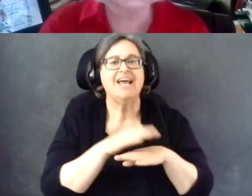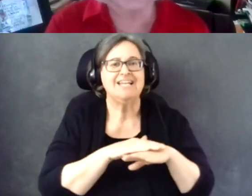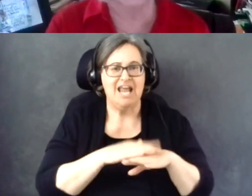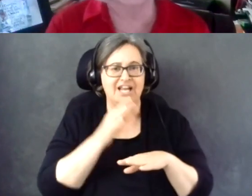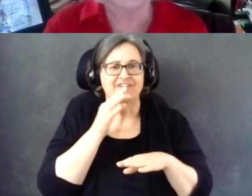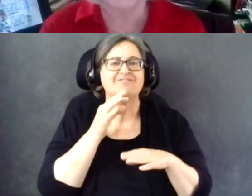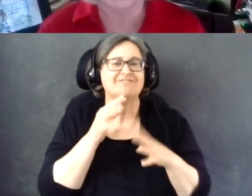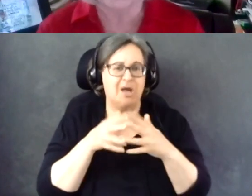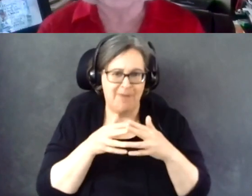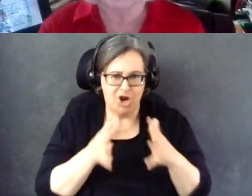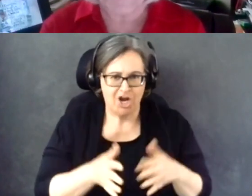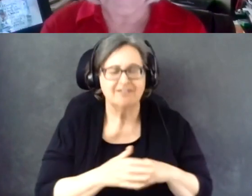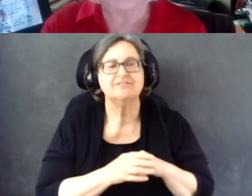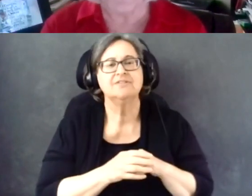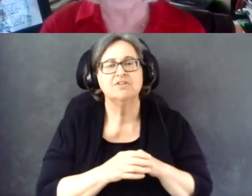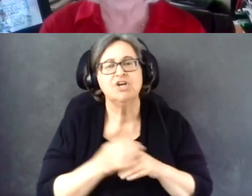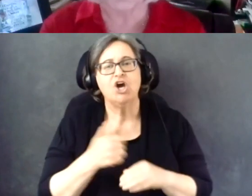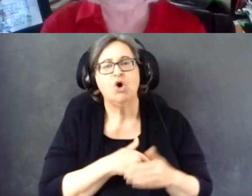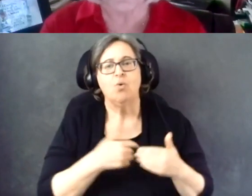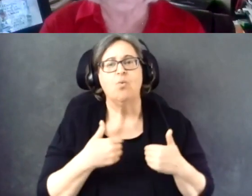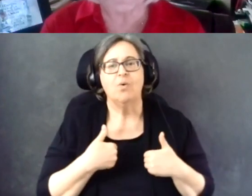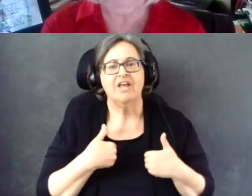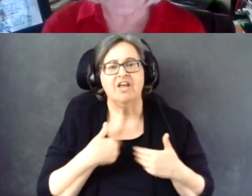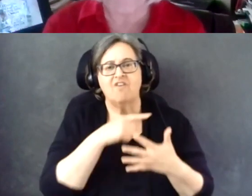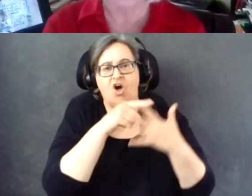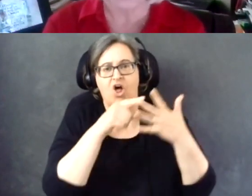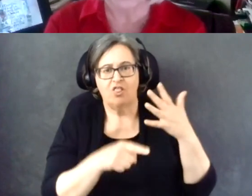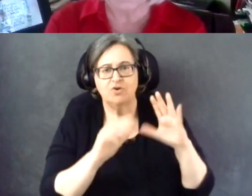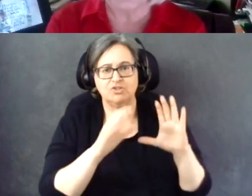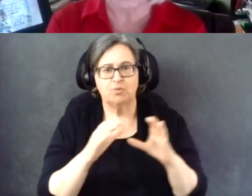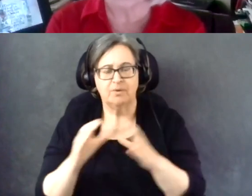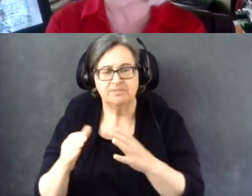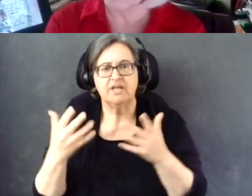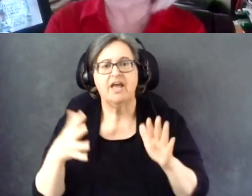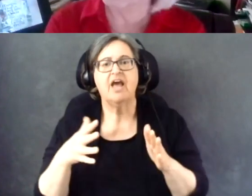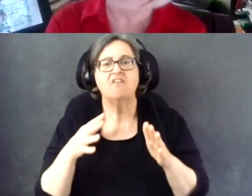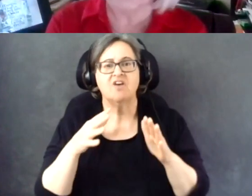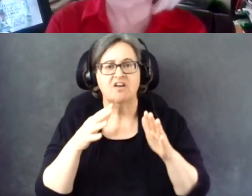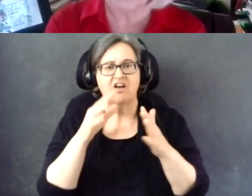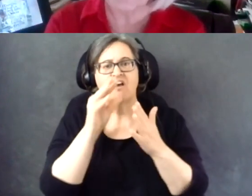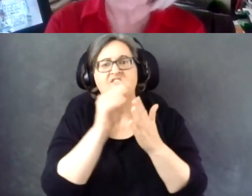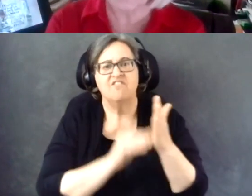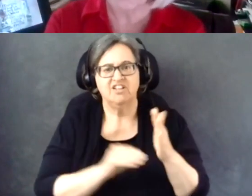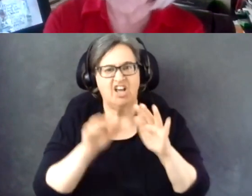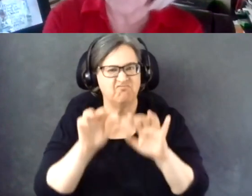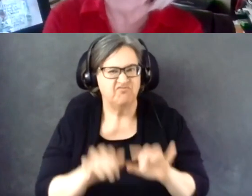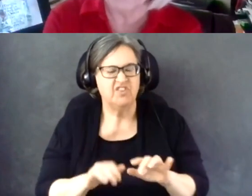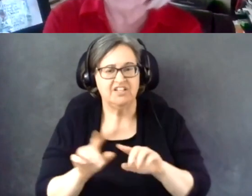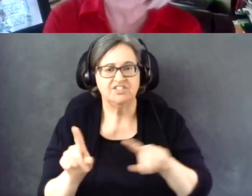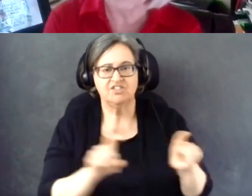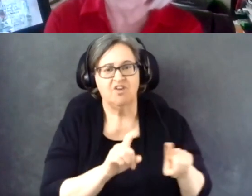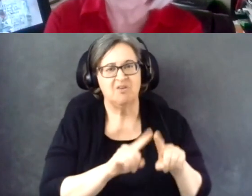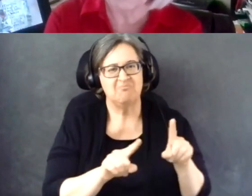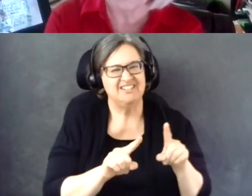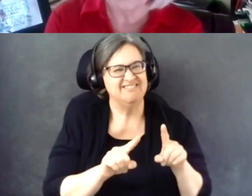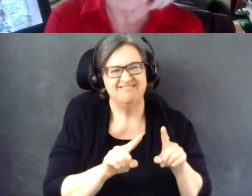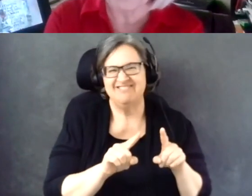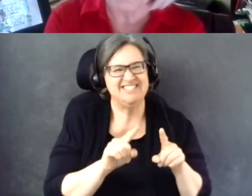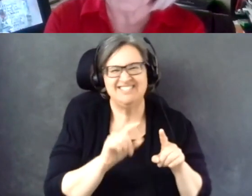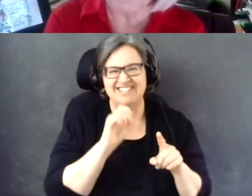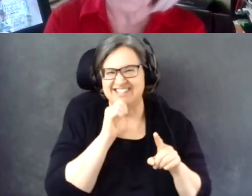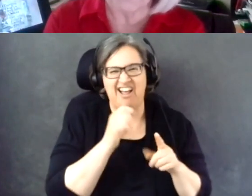So we have all of those groups that have completed the survey, but the numbers are very small.